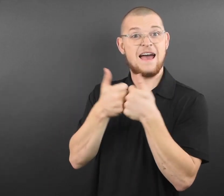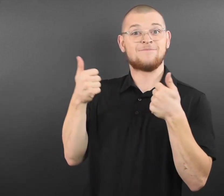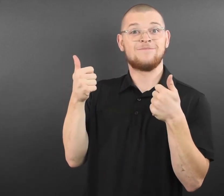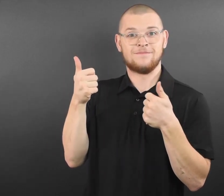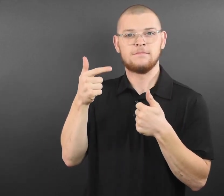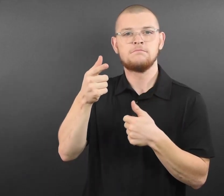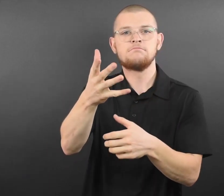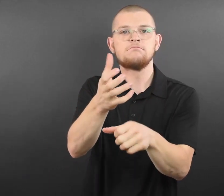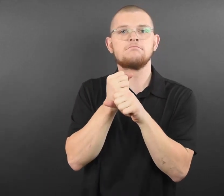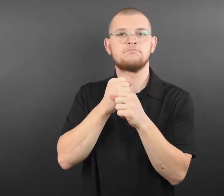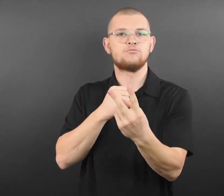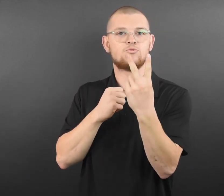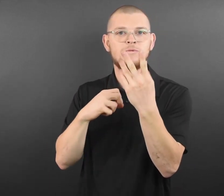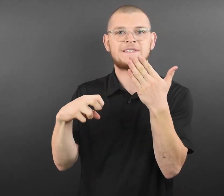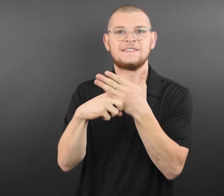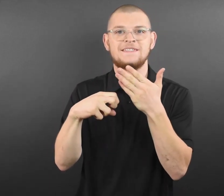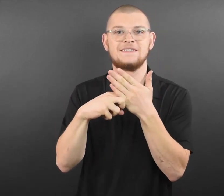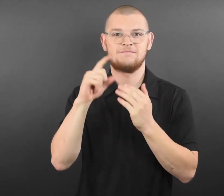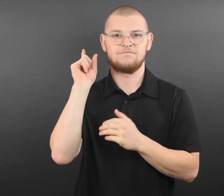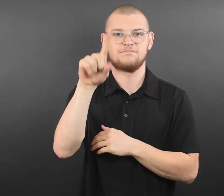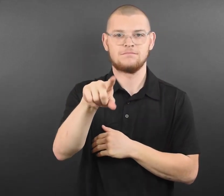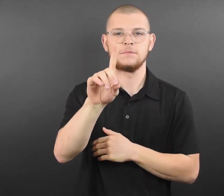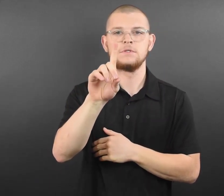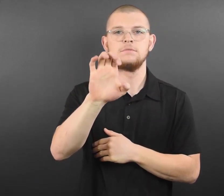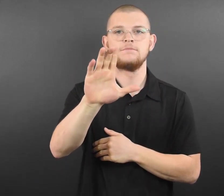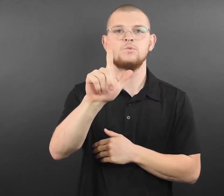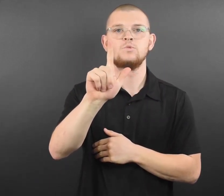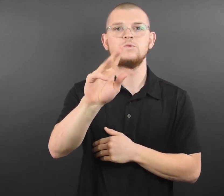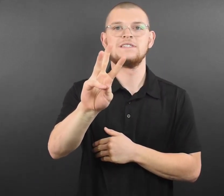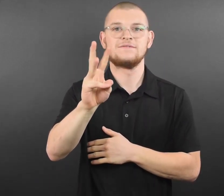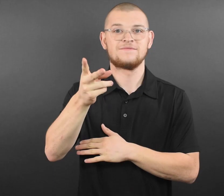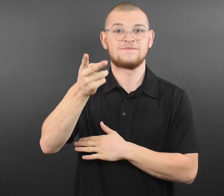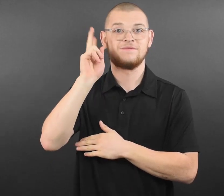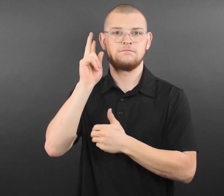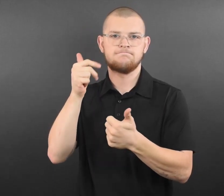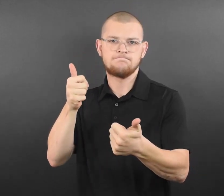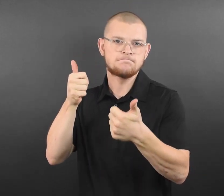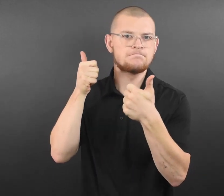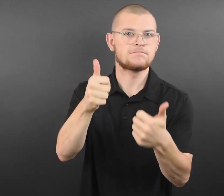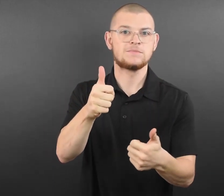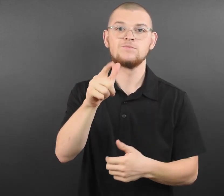current Minnesota Vikings players and you can receive a signed authentic NFL football from that